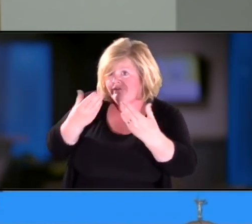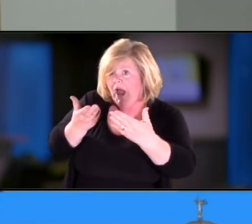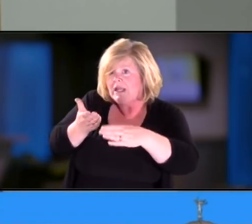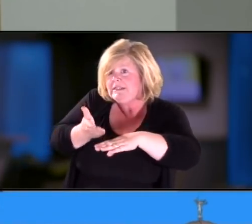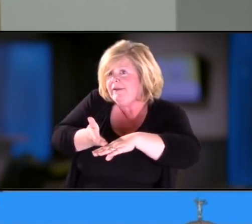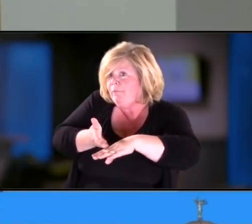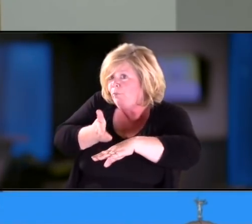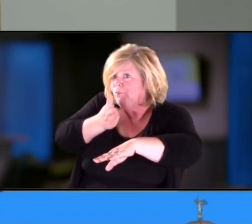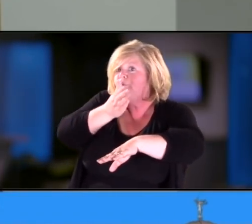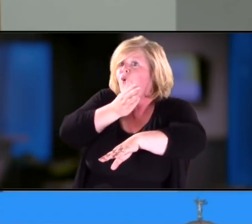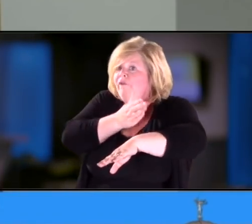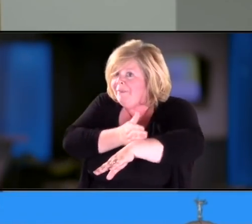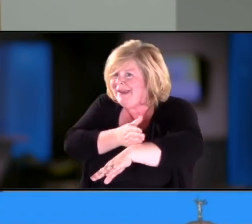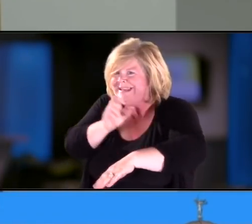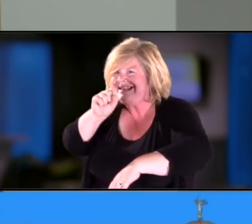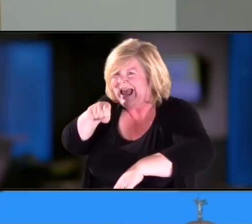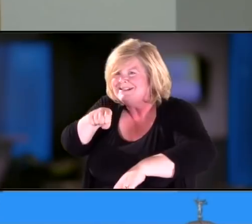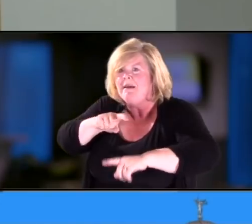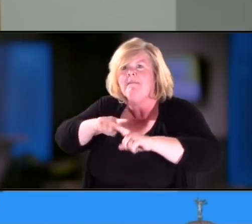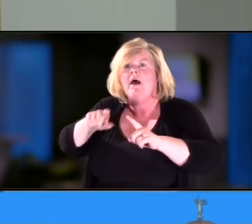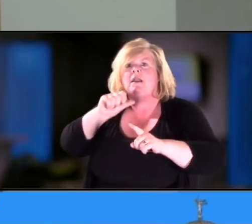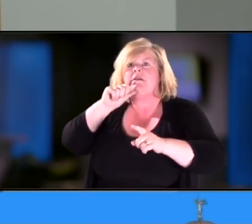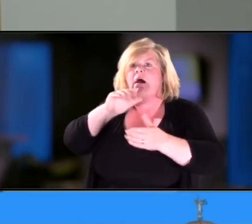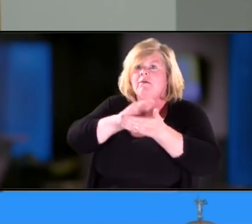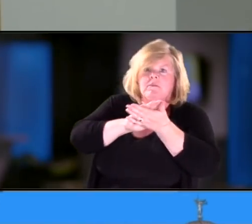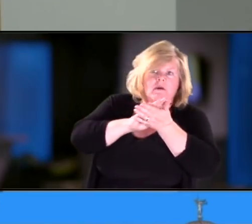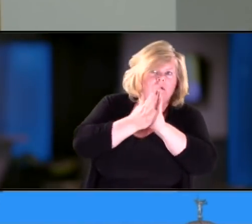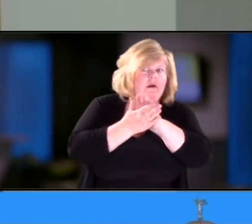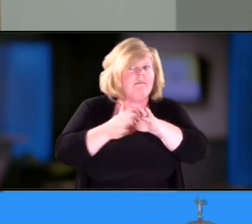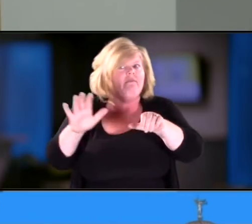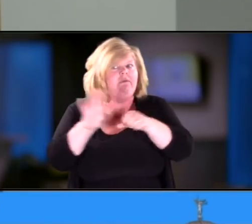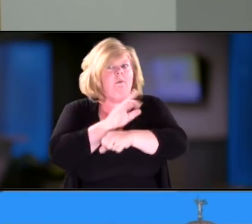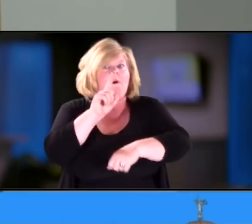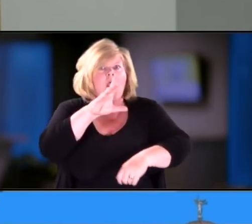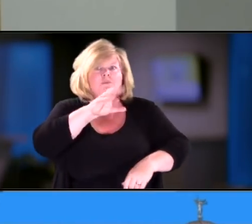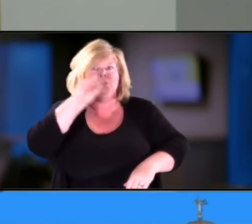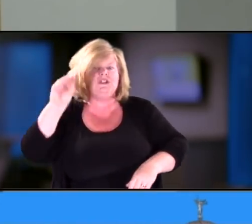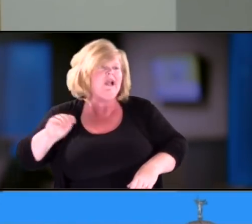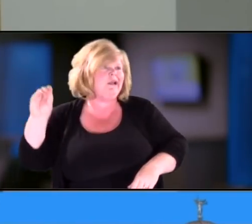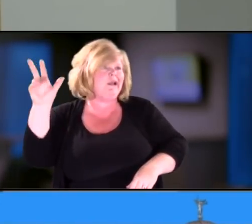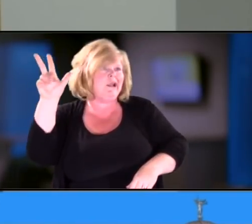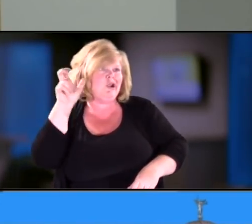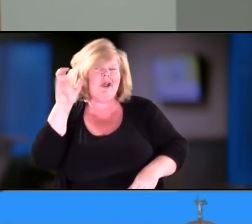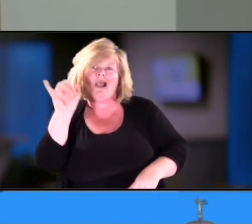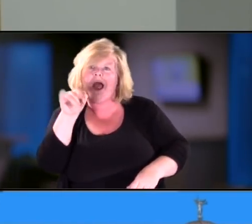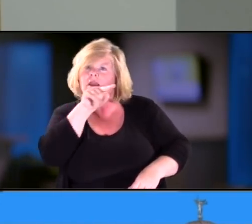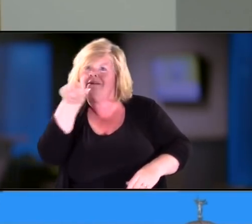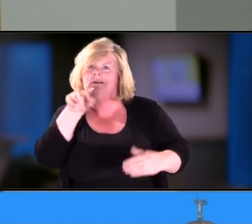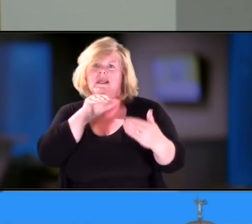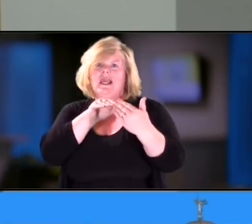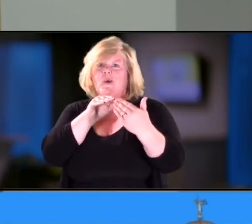It doesn't make me a person who can hear like you, here.